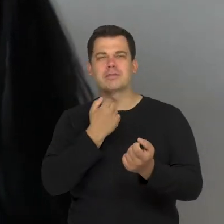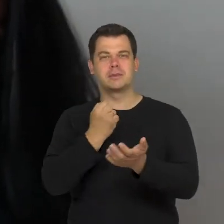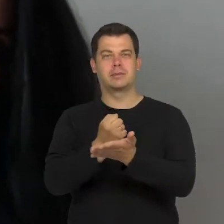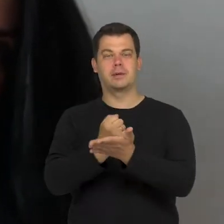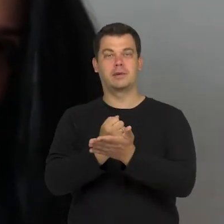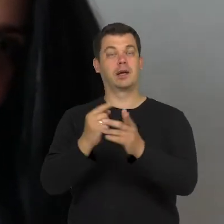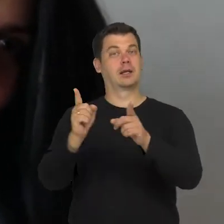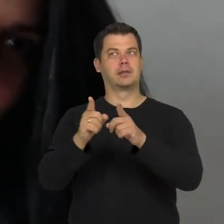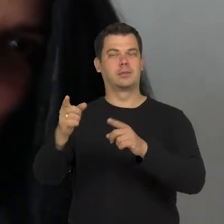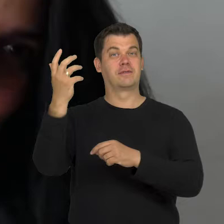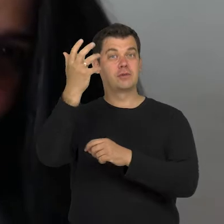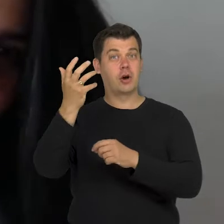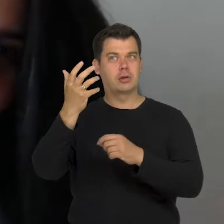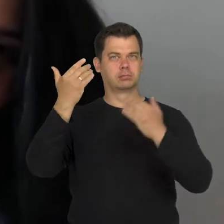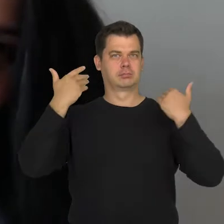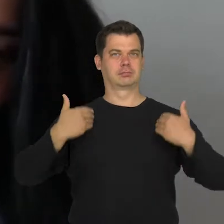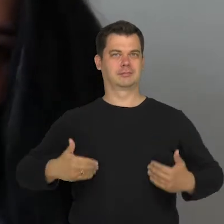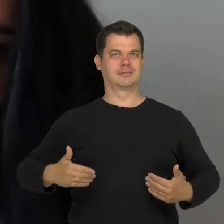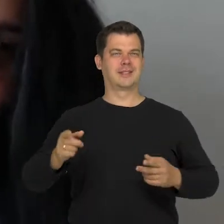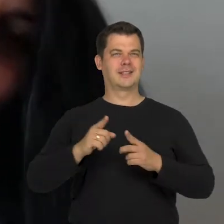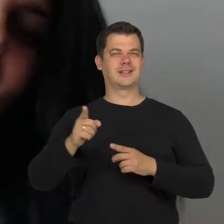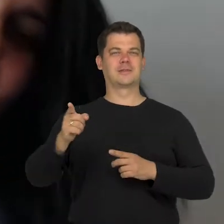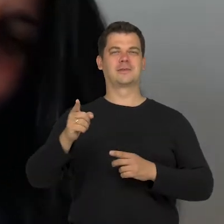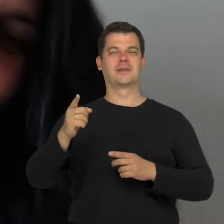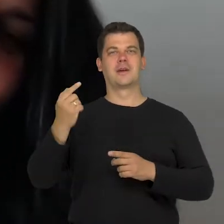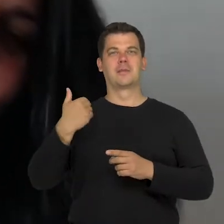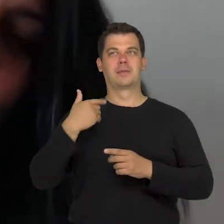who is being looked at. Some sort of sensors are enaged